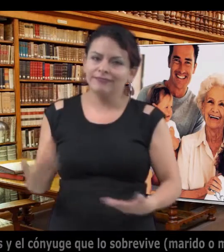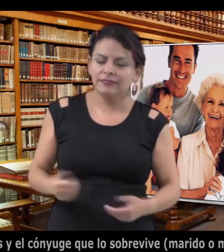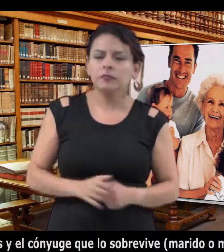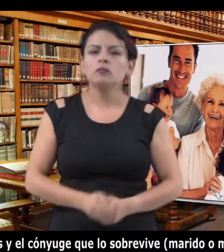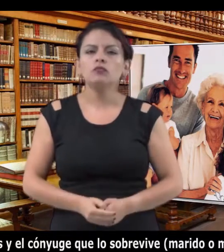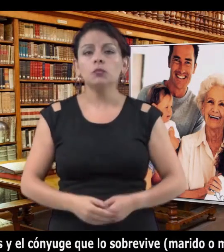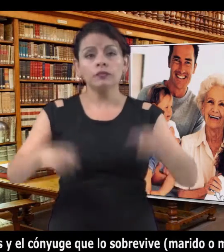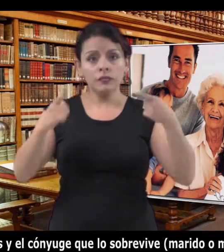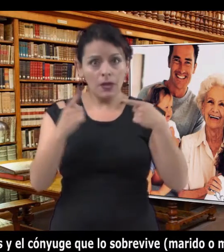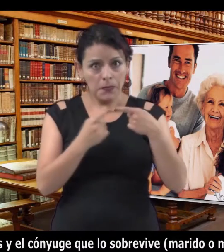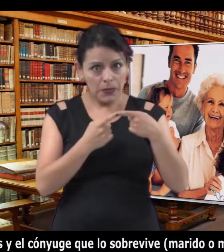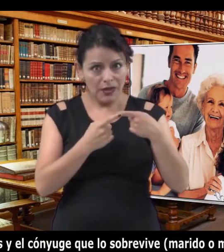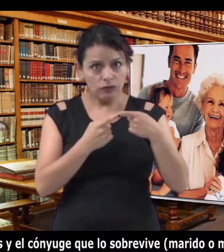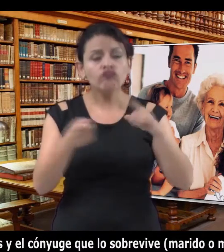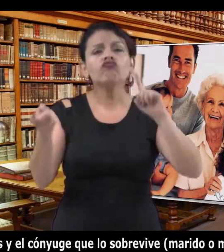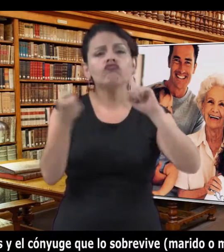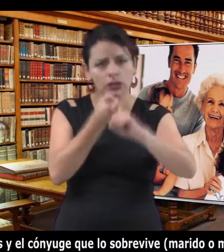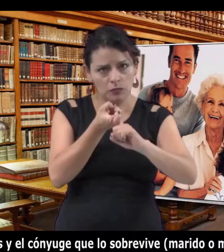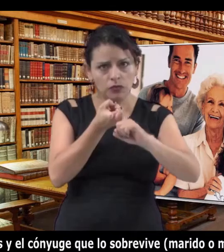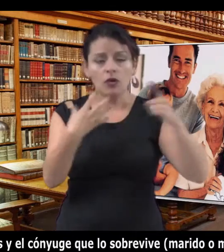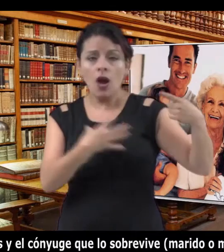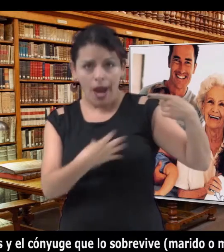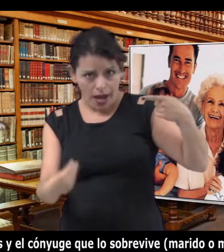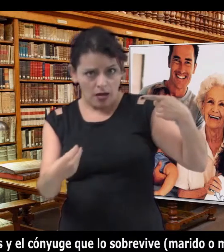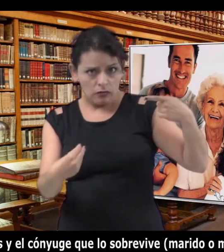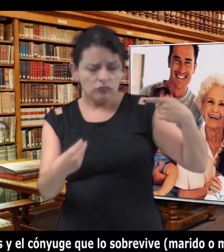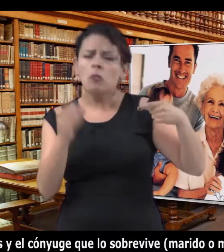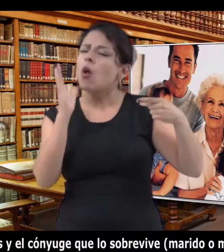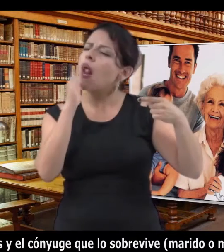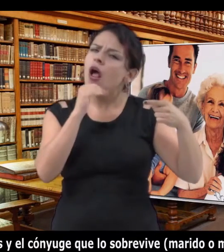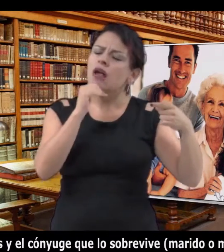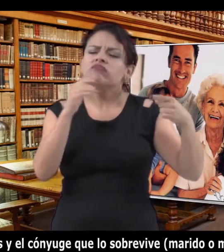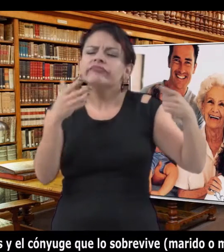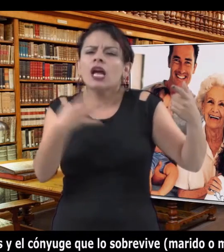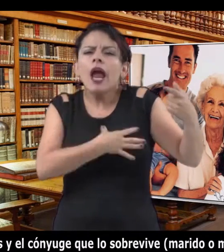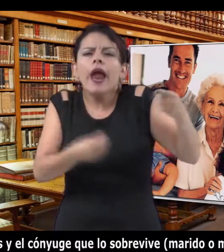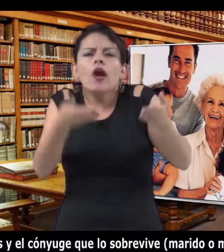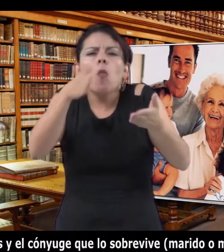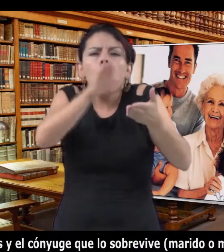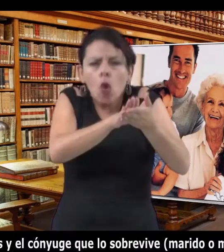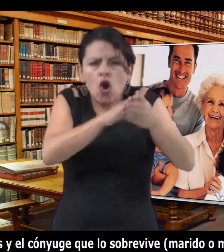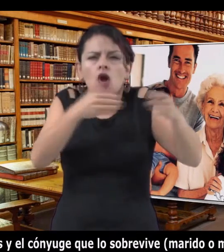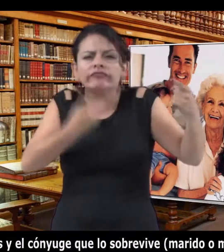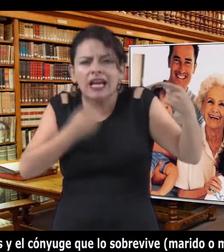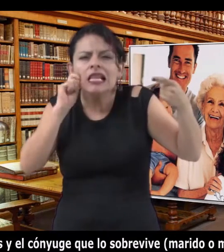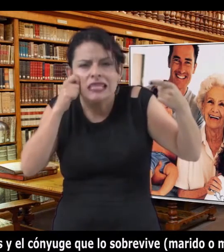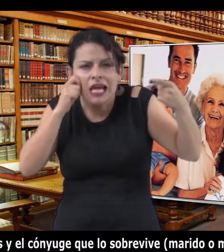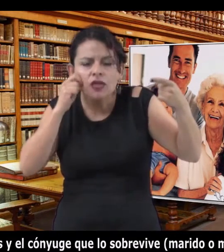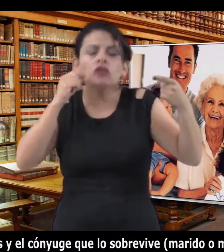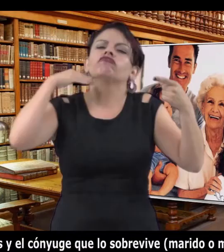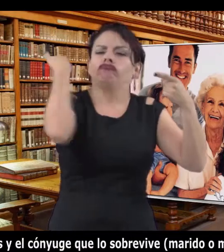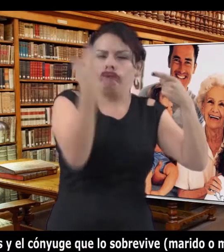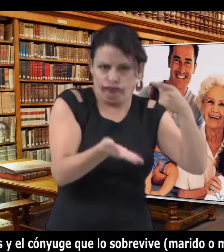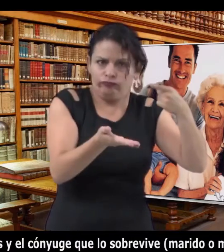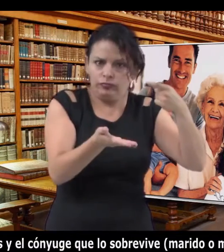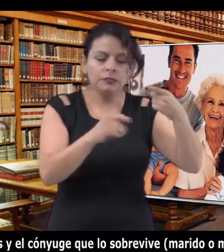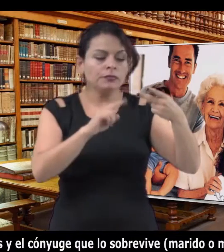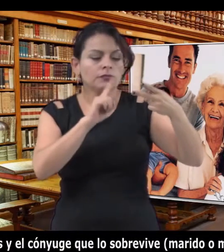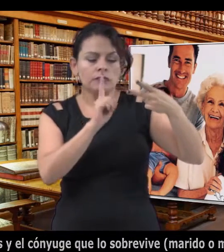The first in order are the sons, daughters, and the surviving spouse (husband or wife). In the event of the deceased has lost a son or daughter, the heirs will be the sons or daughters of this one, that is, the granddaughters or grandsons of the deceased.